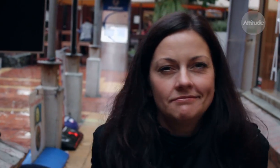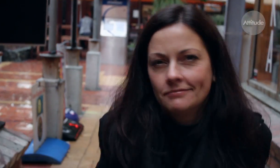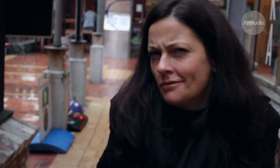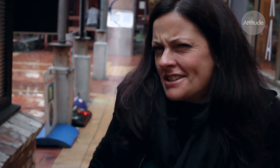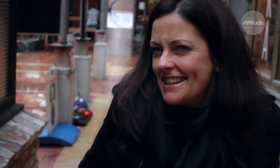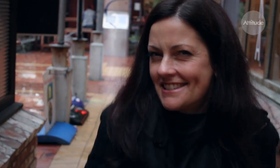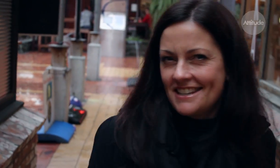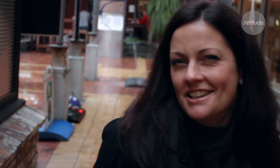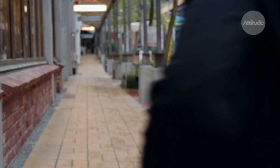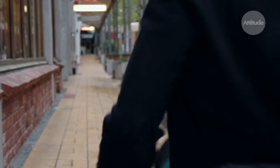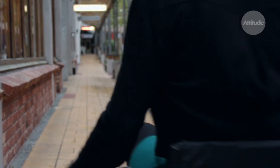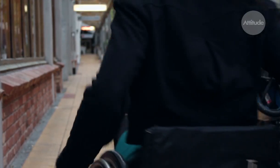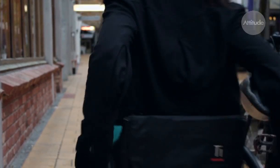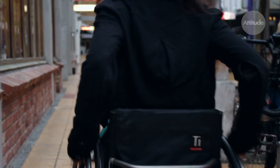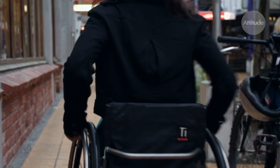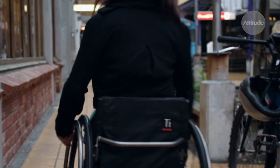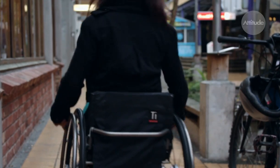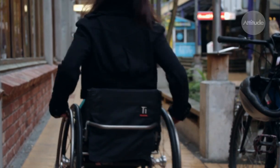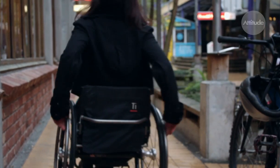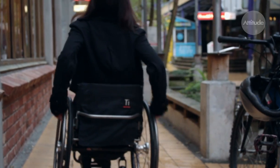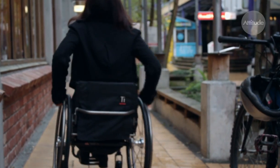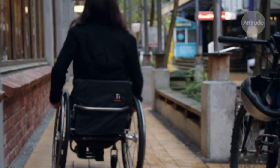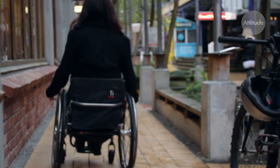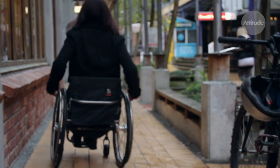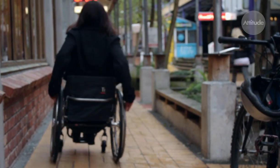what’s the incentive?